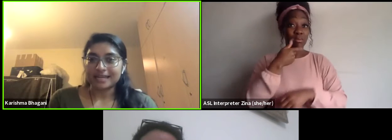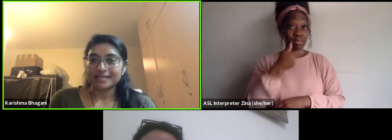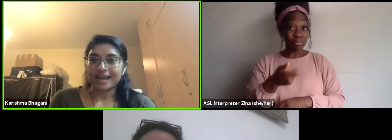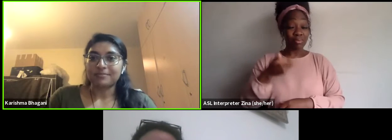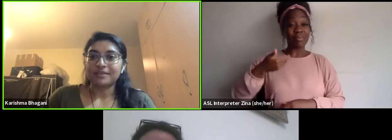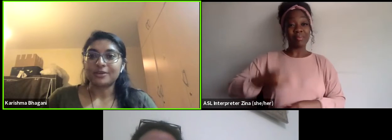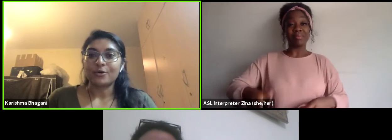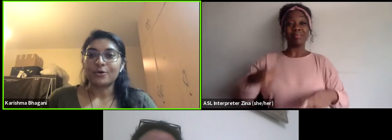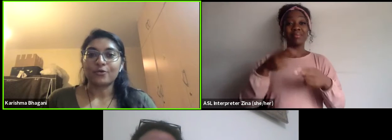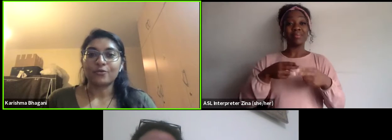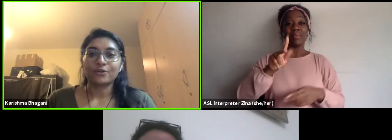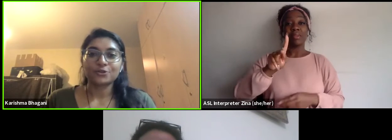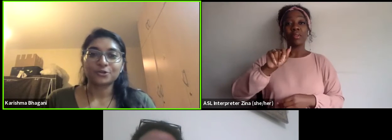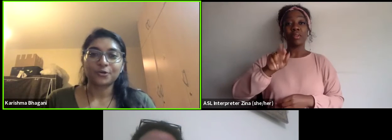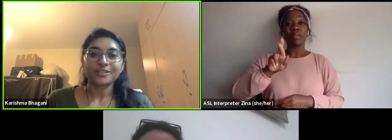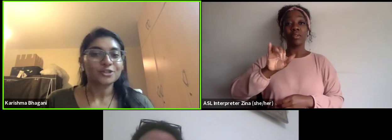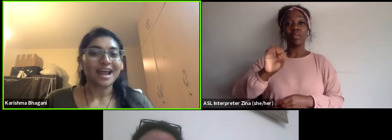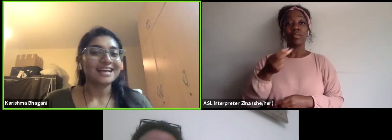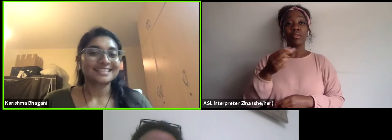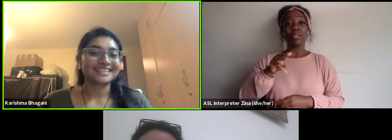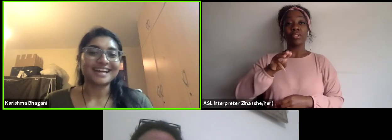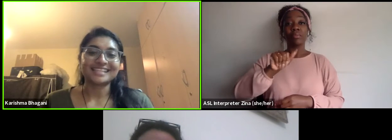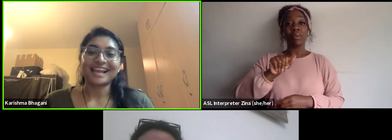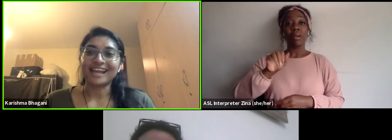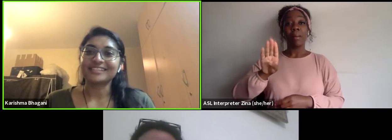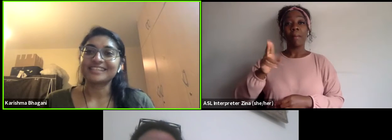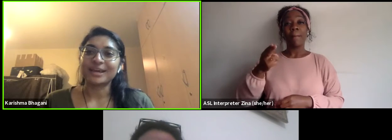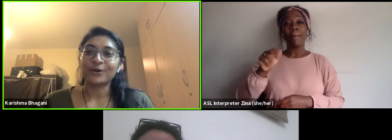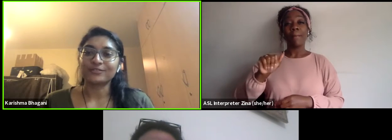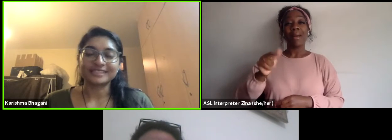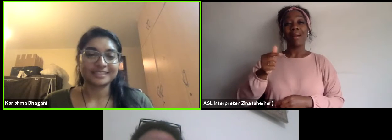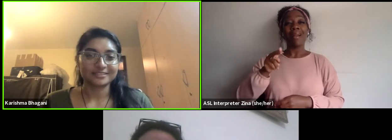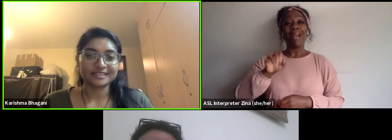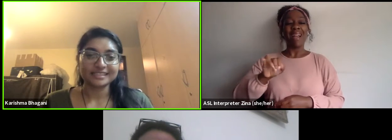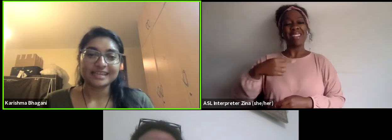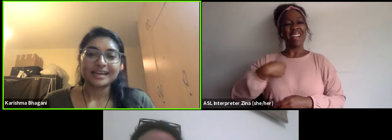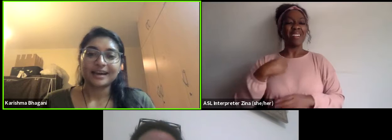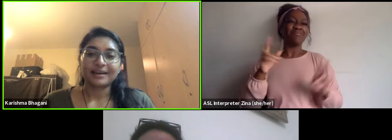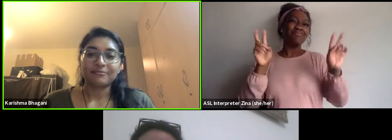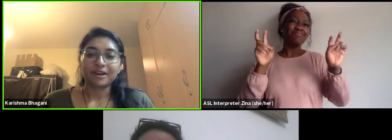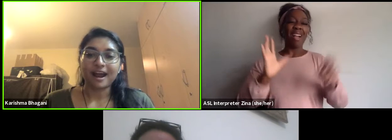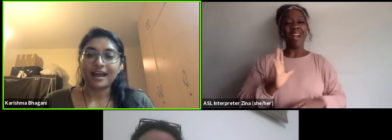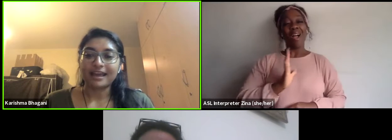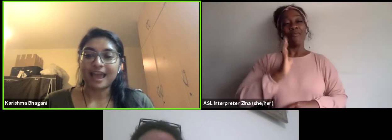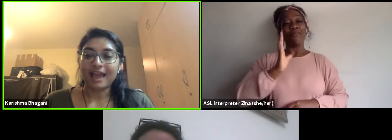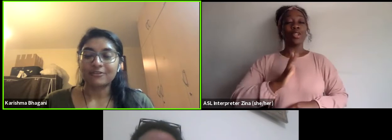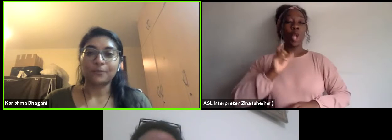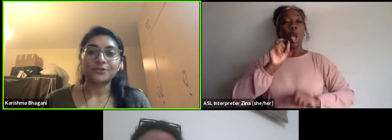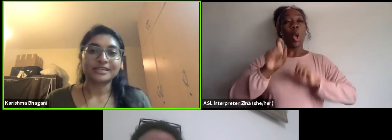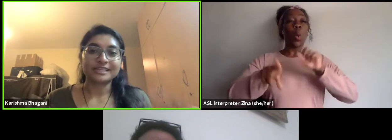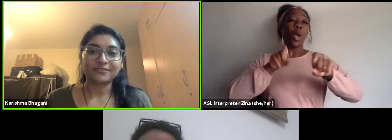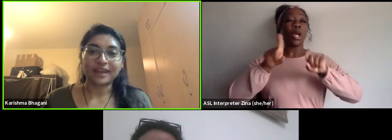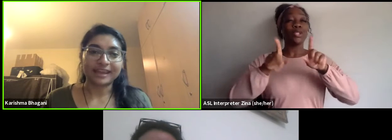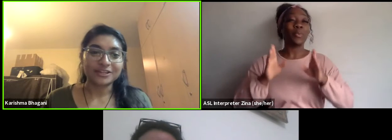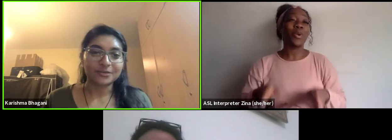and I'm the official question asker as I like to say of the series where I have the opportunity of engaging